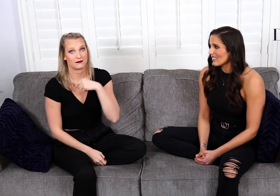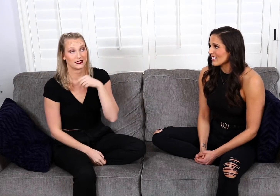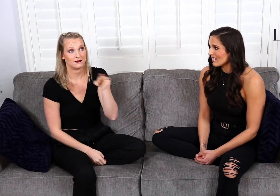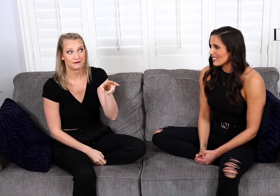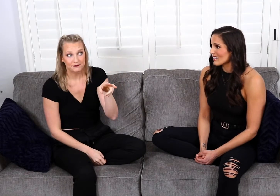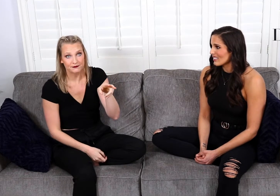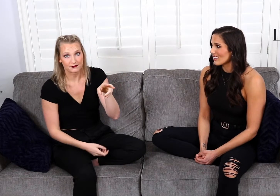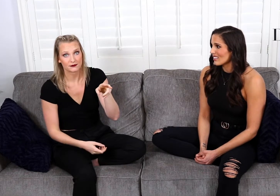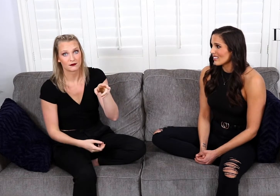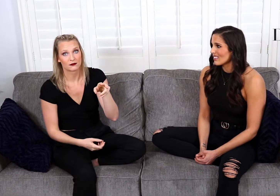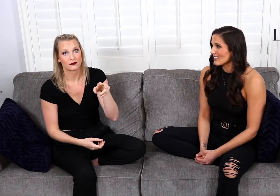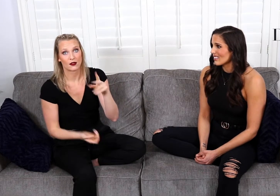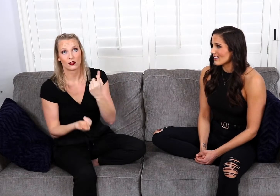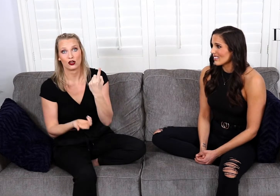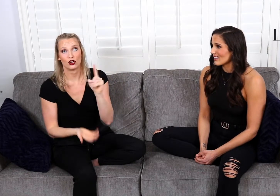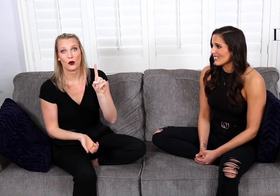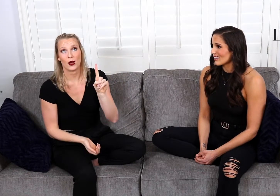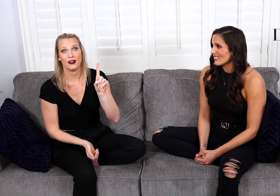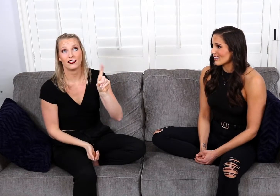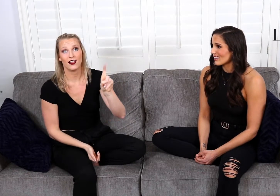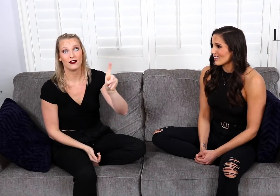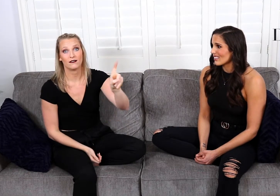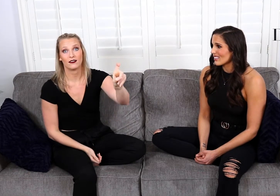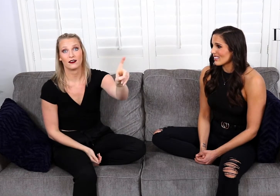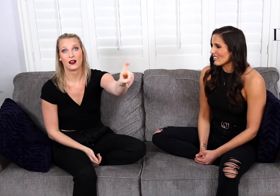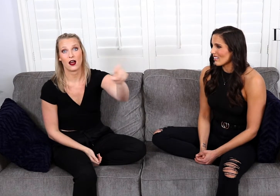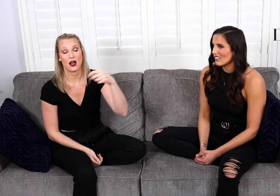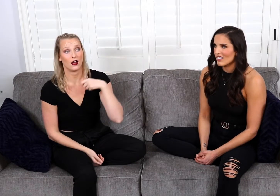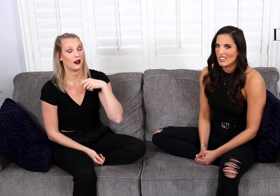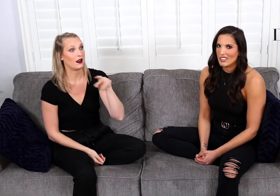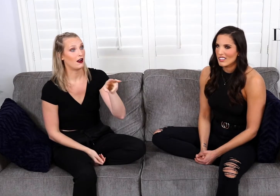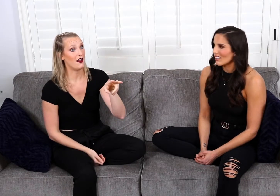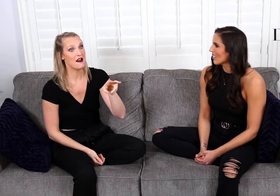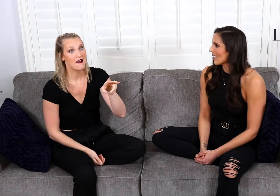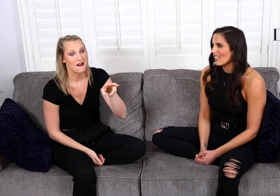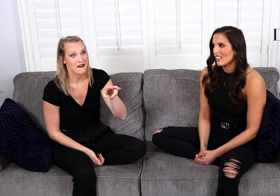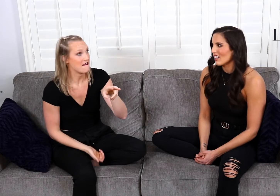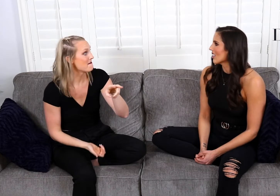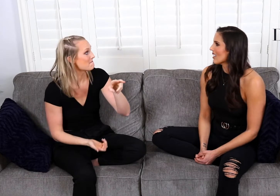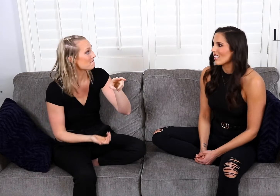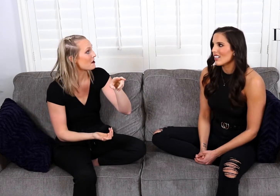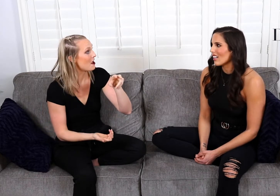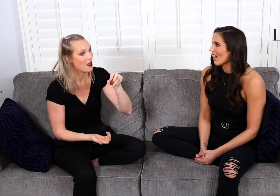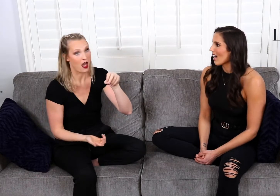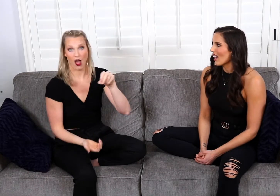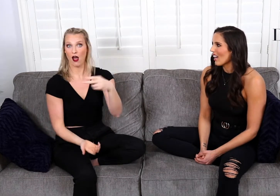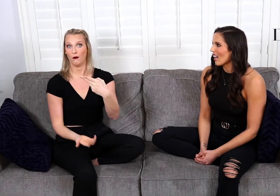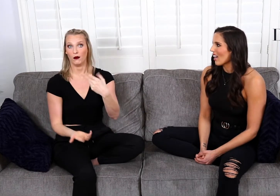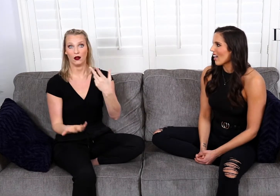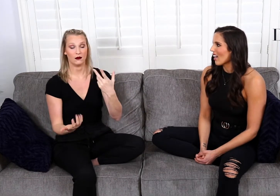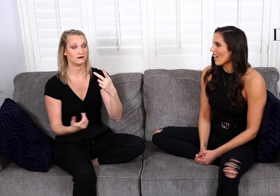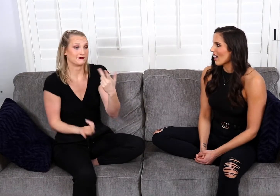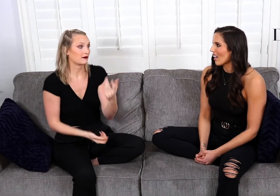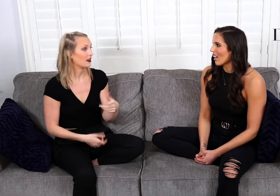bit and he turned around and walked right out of the restaurant. Oh, wow. - And I was like, okay...